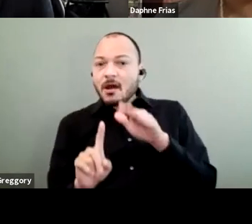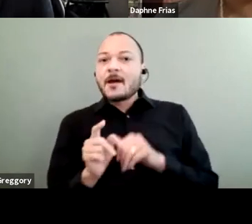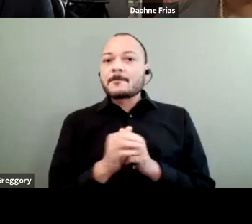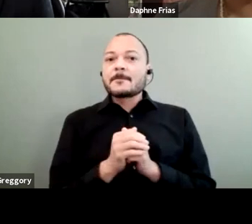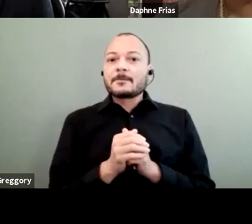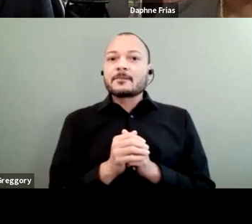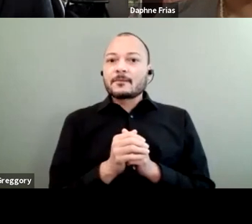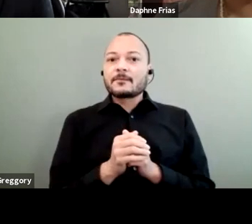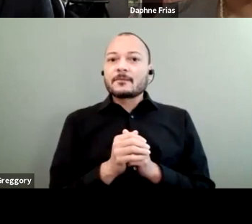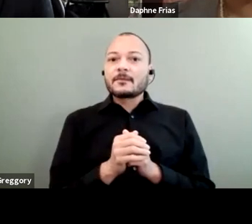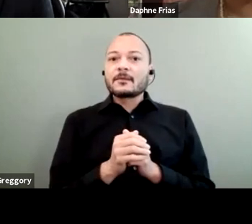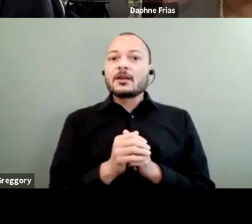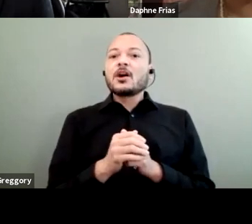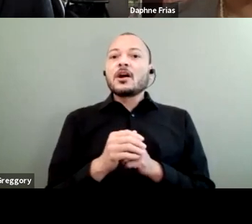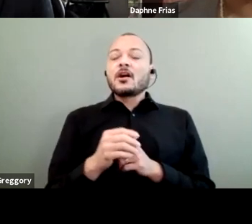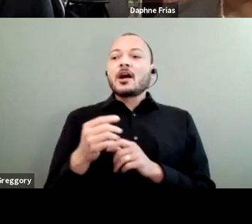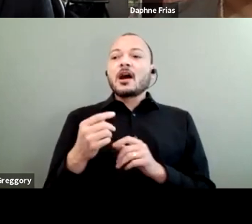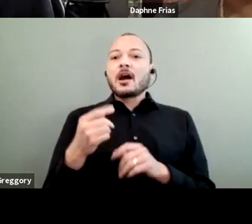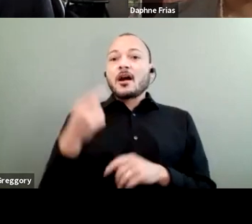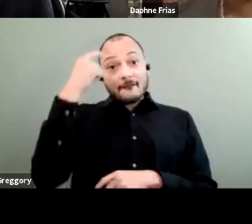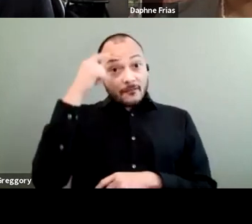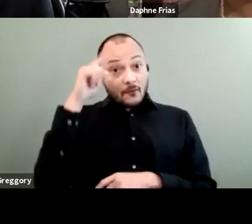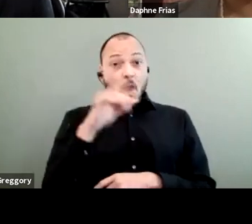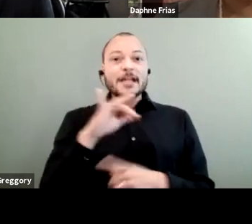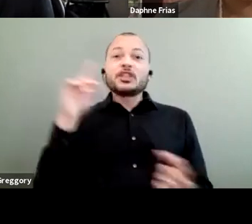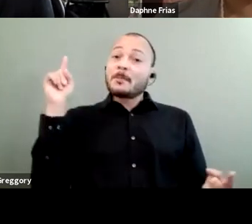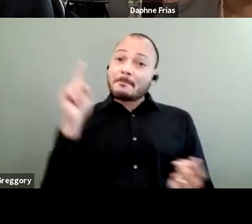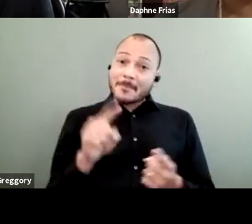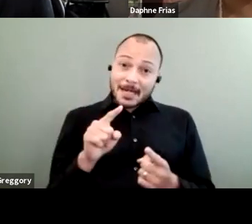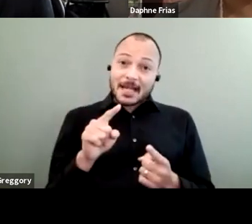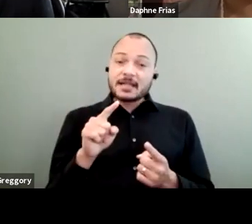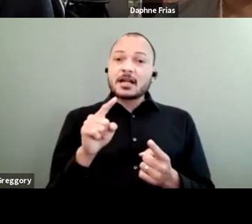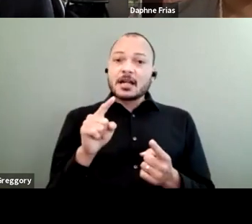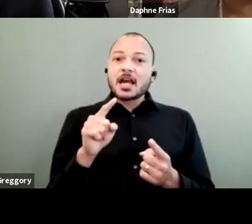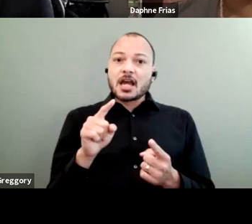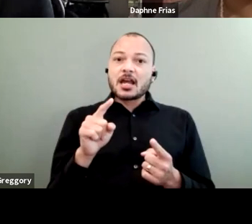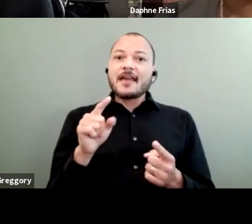to mitigate the effects of climate change, will have the most severe impact,